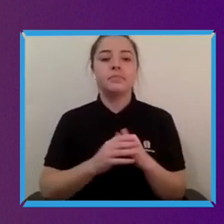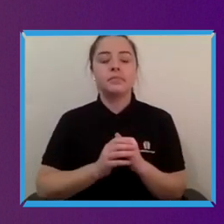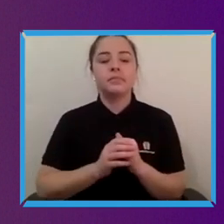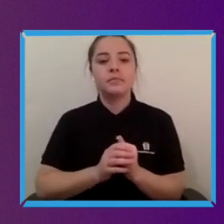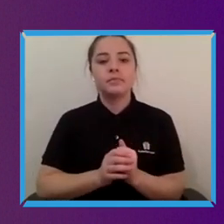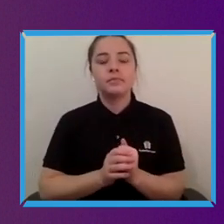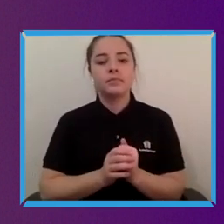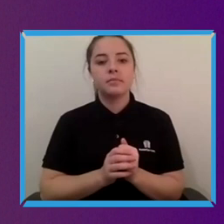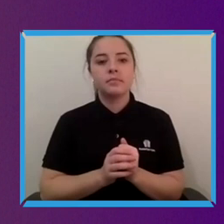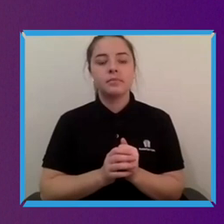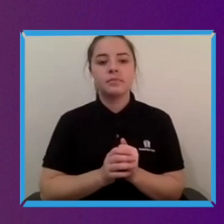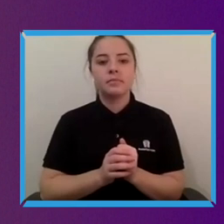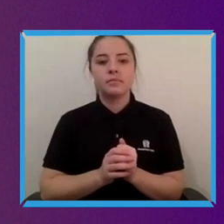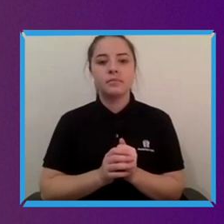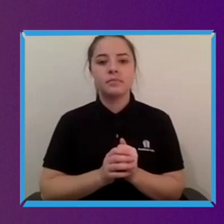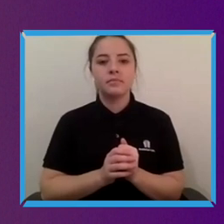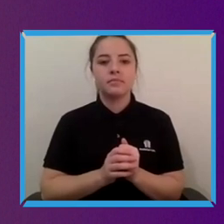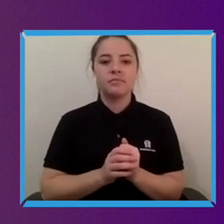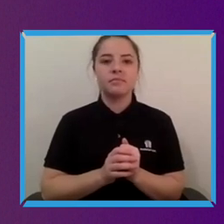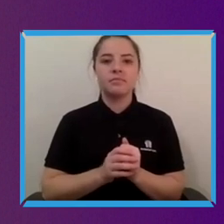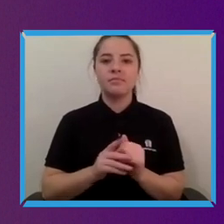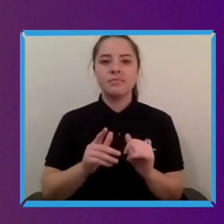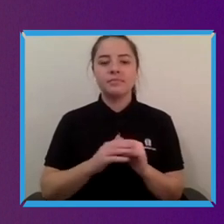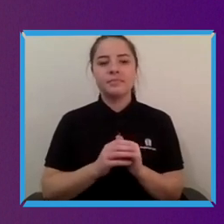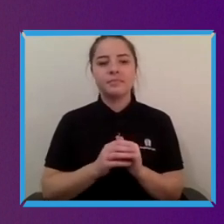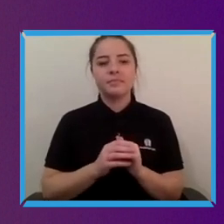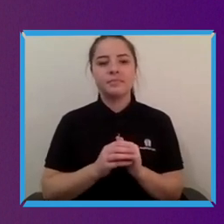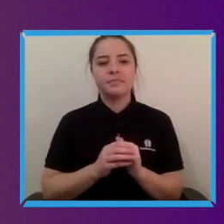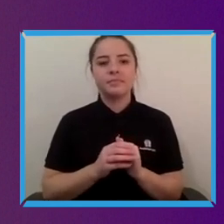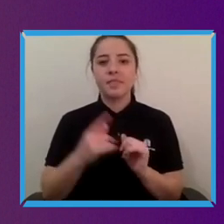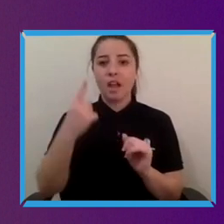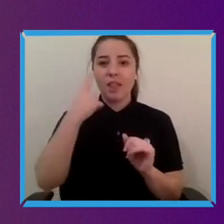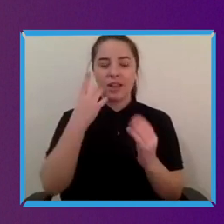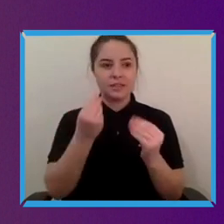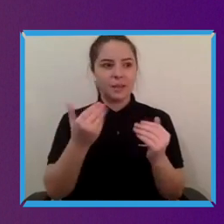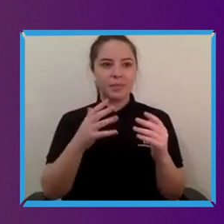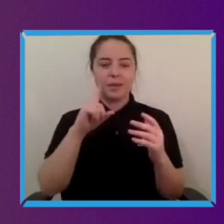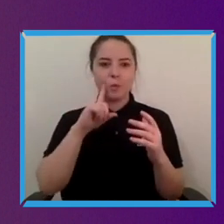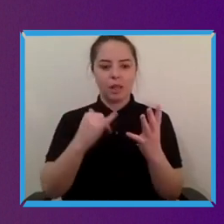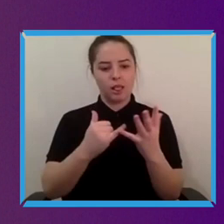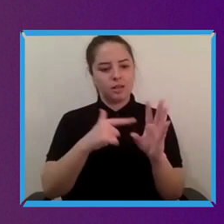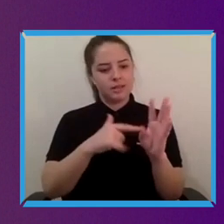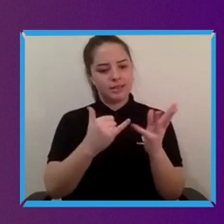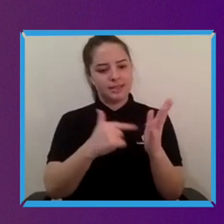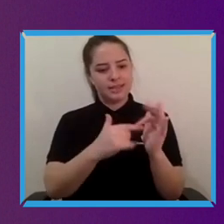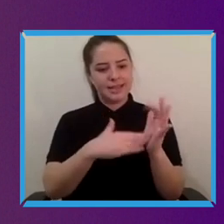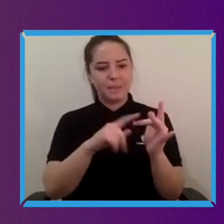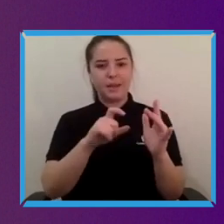think there is sort of you know something that works everywhere I actually think that every country has things that need to be